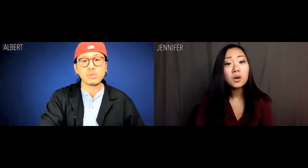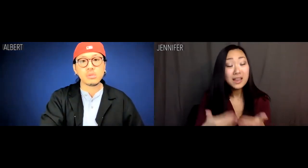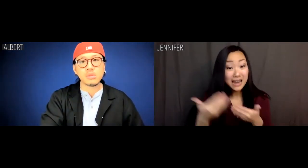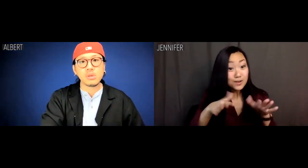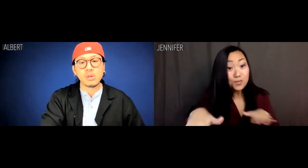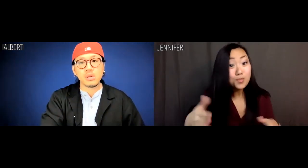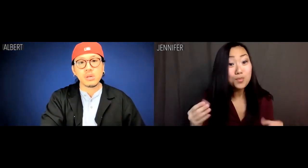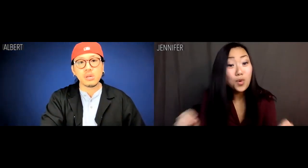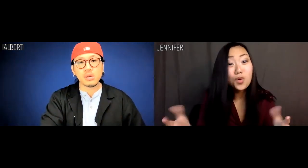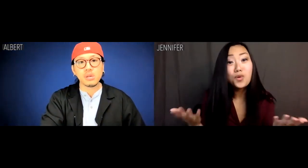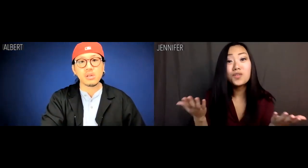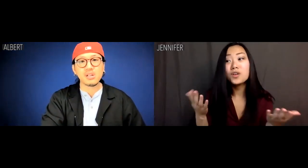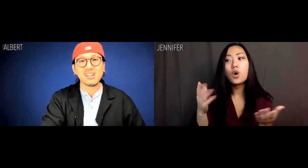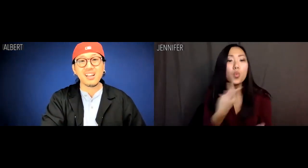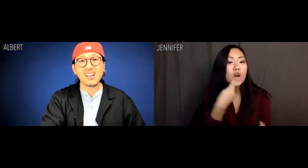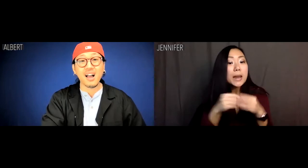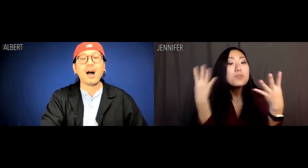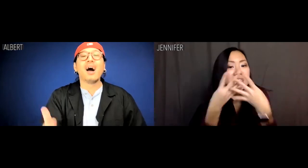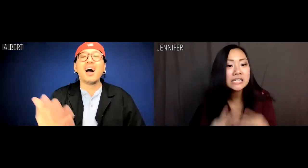Jennifer: Next move? We're in prison.